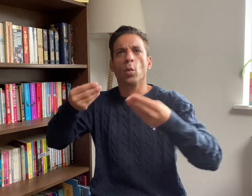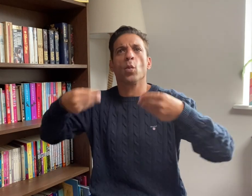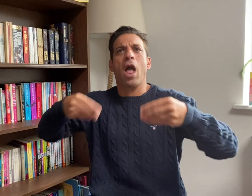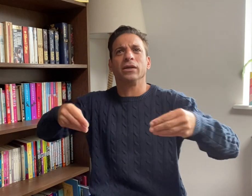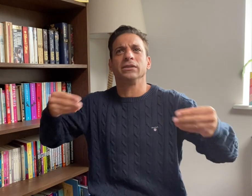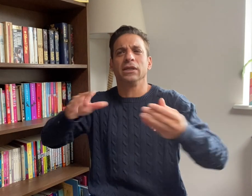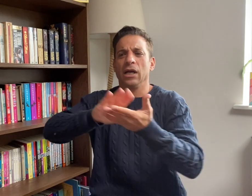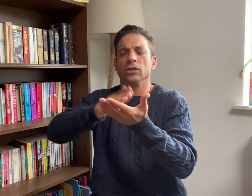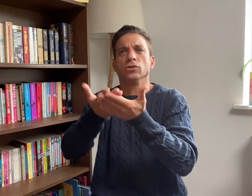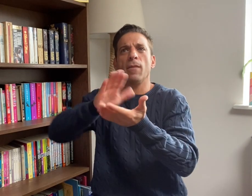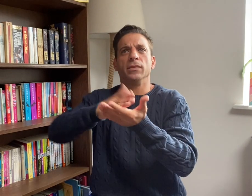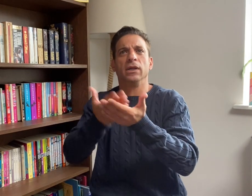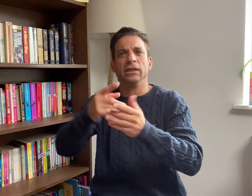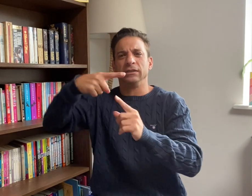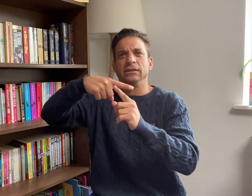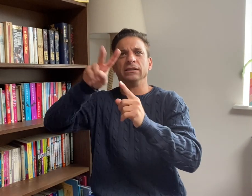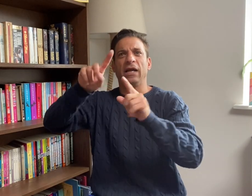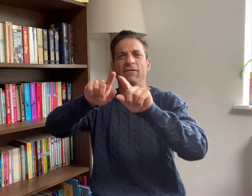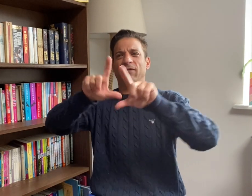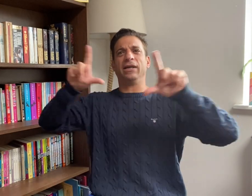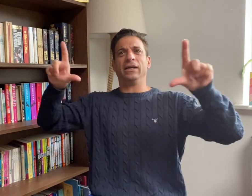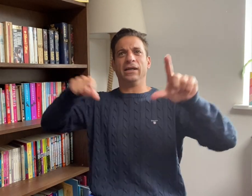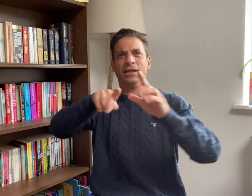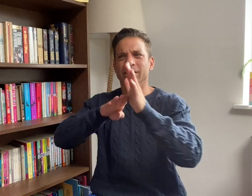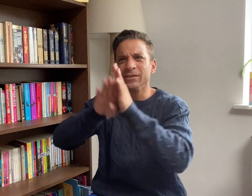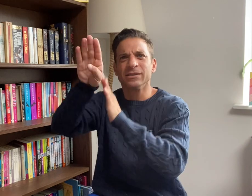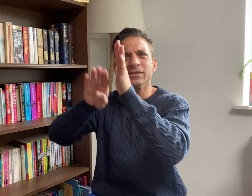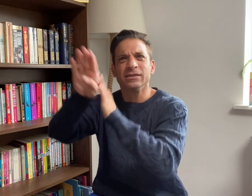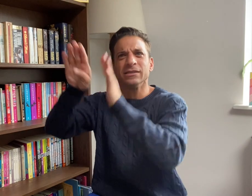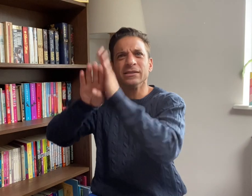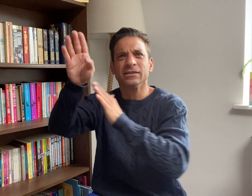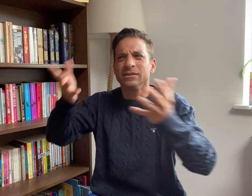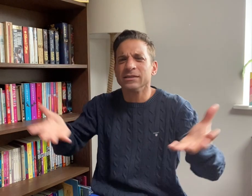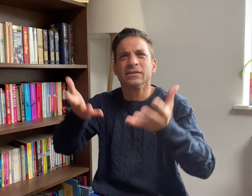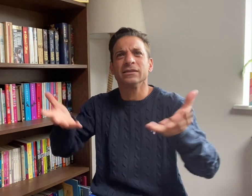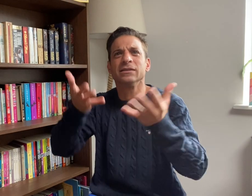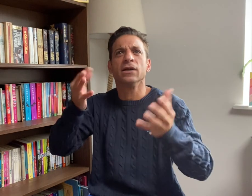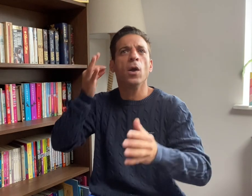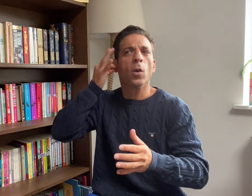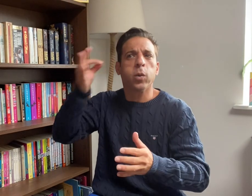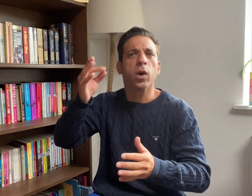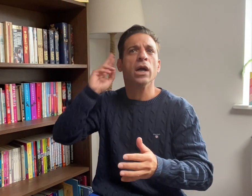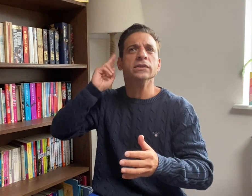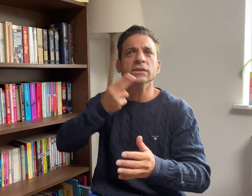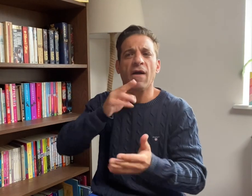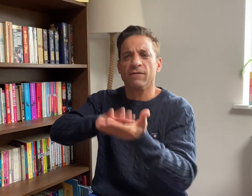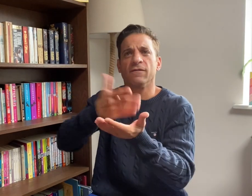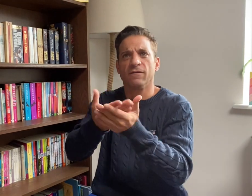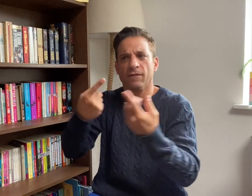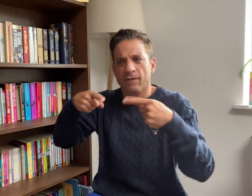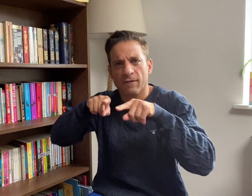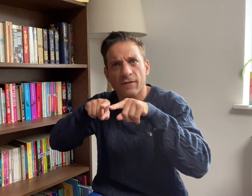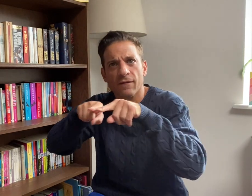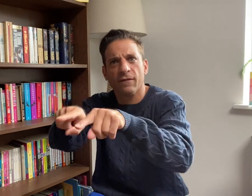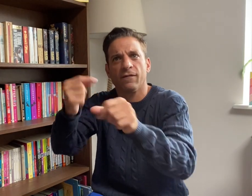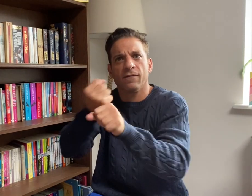hearing interpreters. There has been a greater use of interpreters on TV